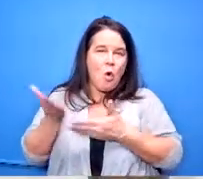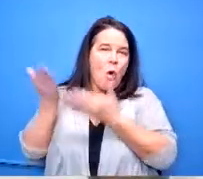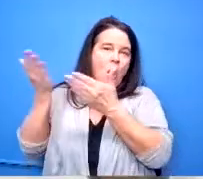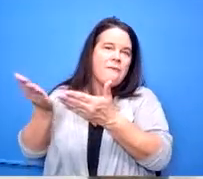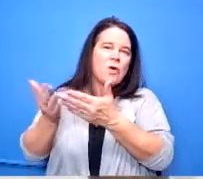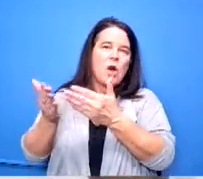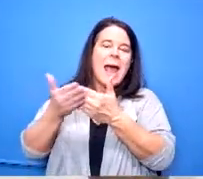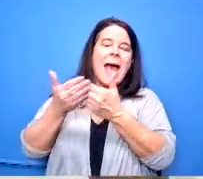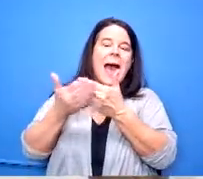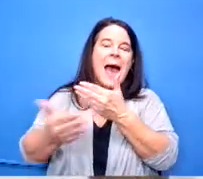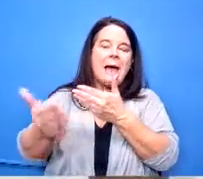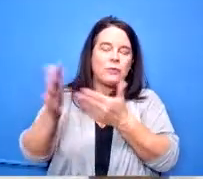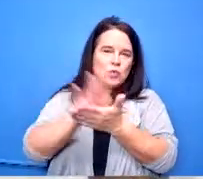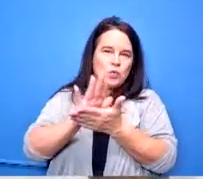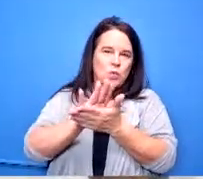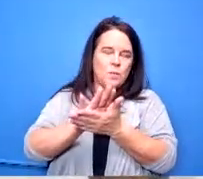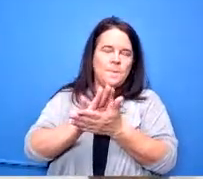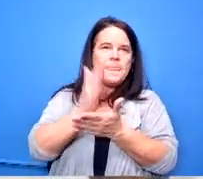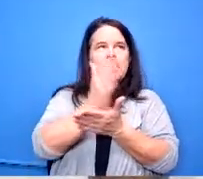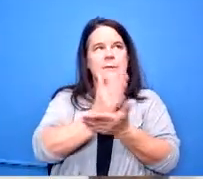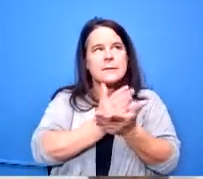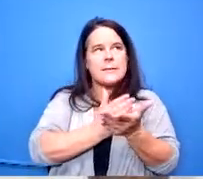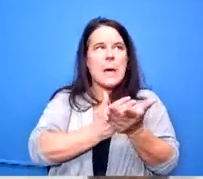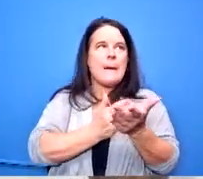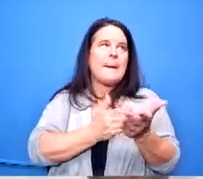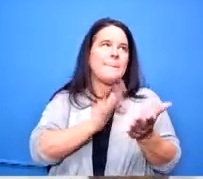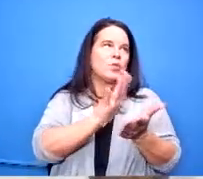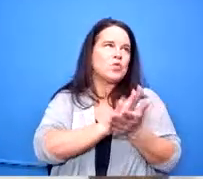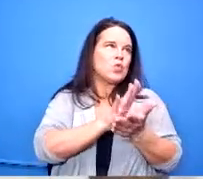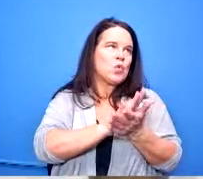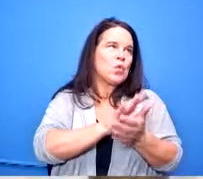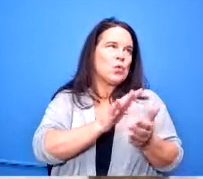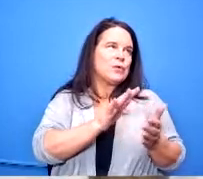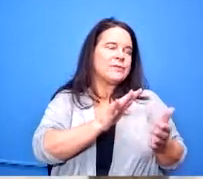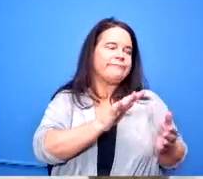some schools you know kids are doing maybe like a ceramics piece where they're not getting a grade